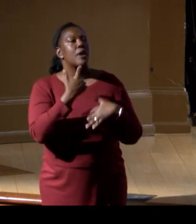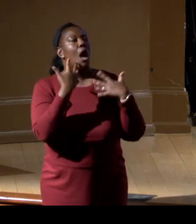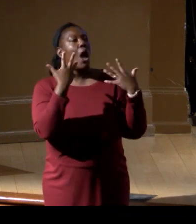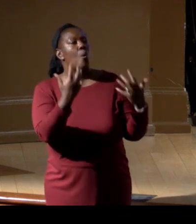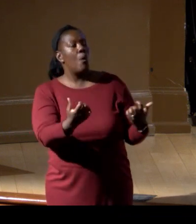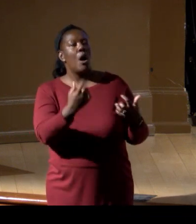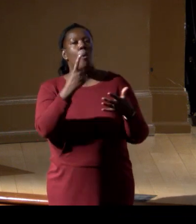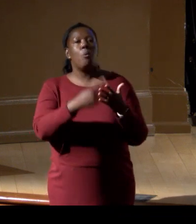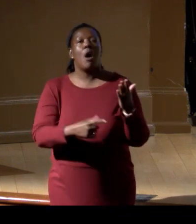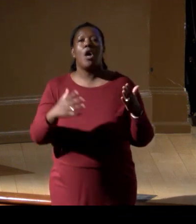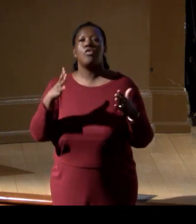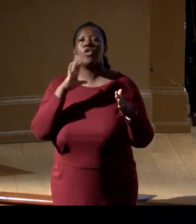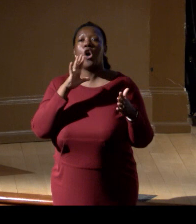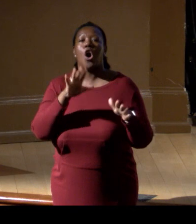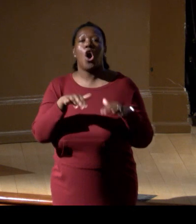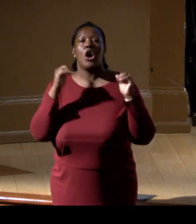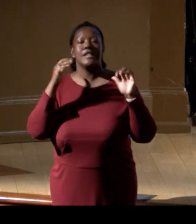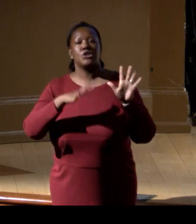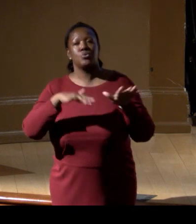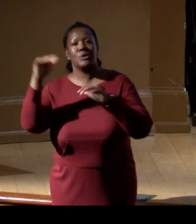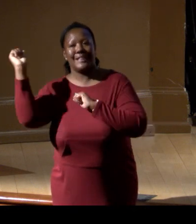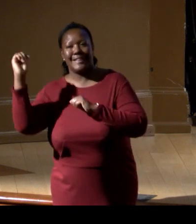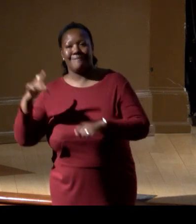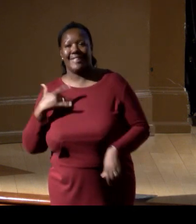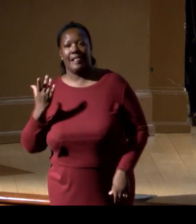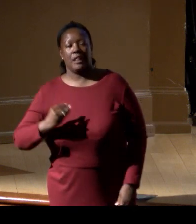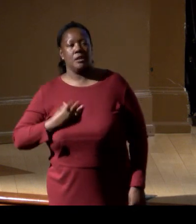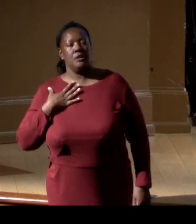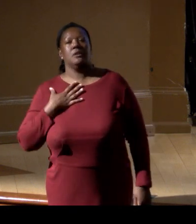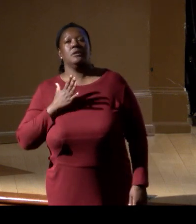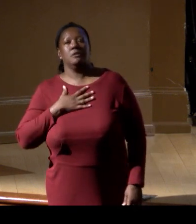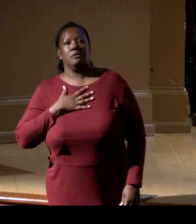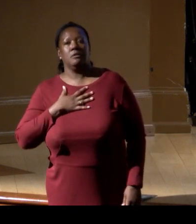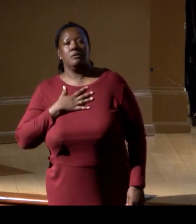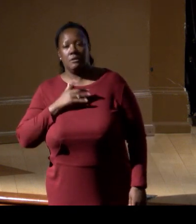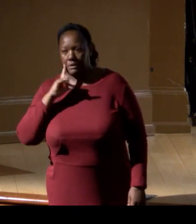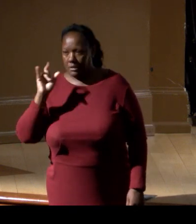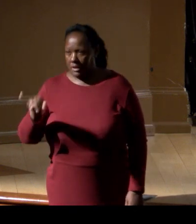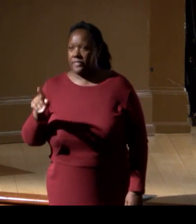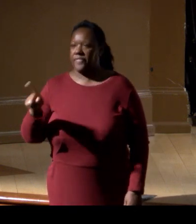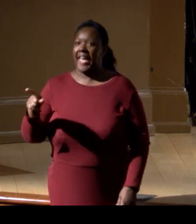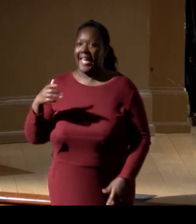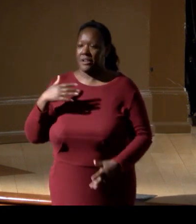"to be able to leave with," and to sort of make that a two-way street.